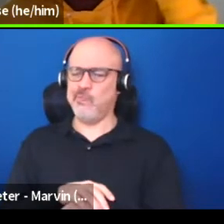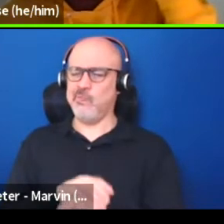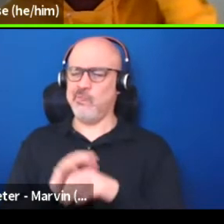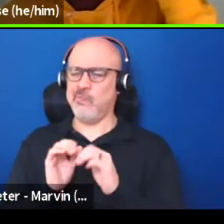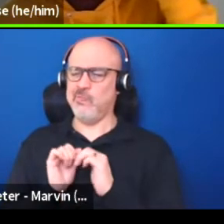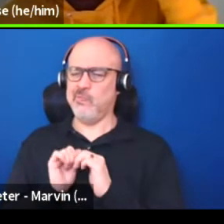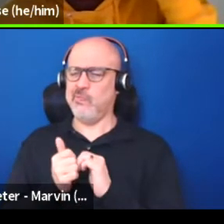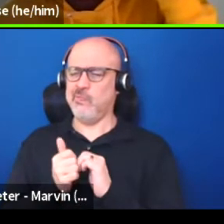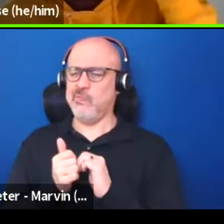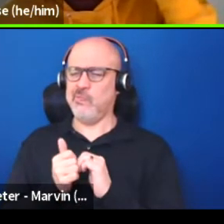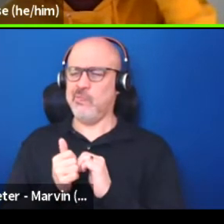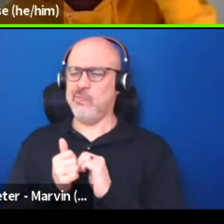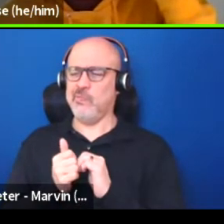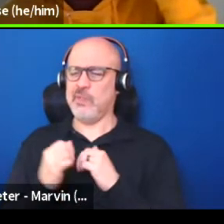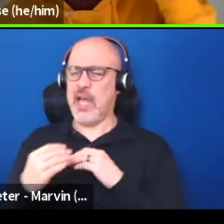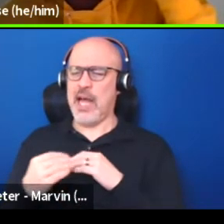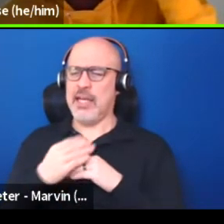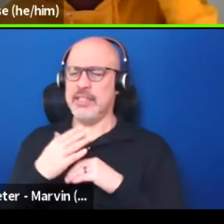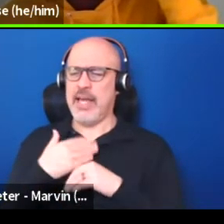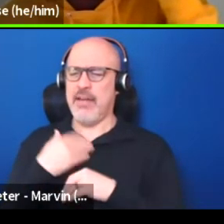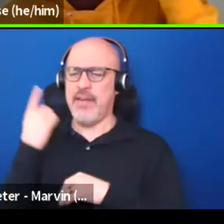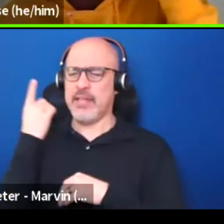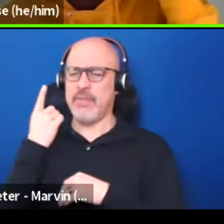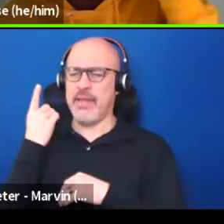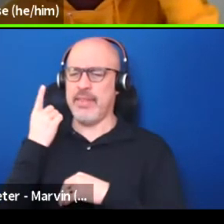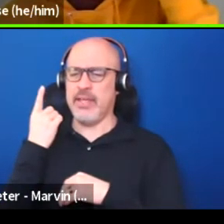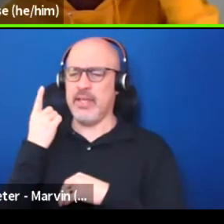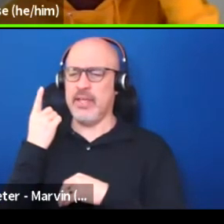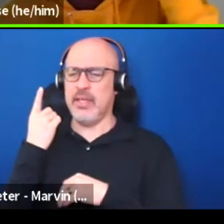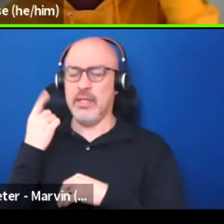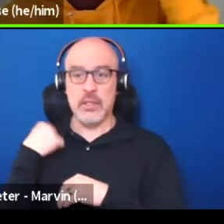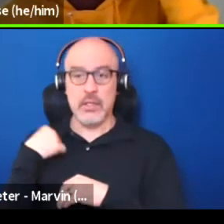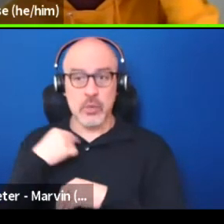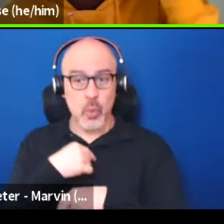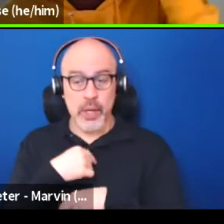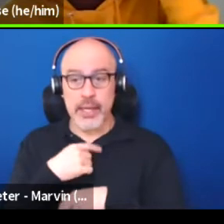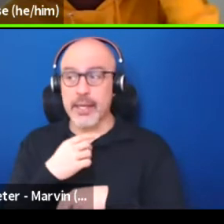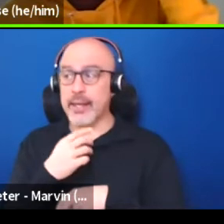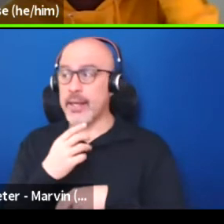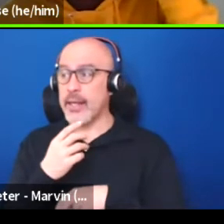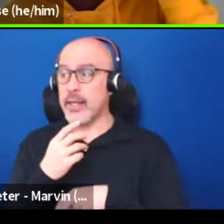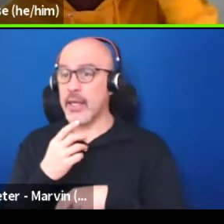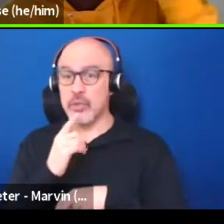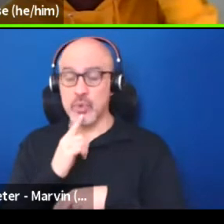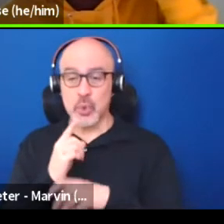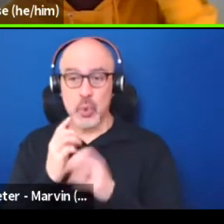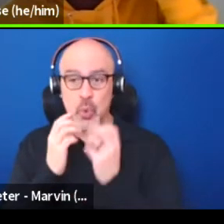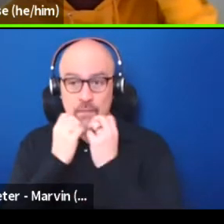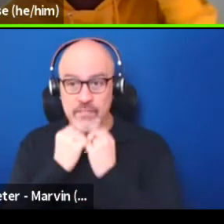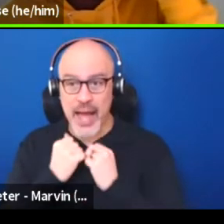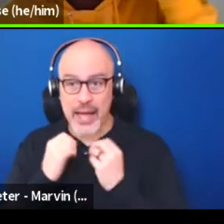affect the way we think. How does the fact that we value these numbers or how many people showed up to this show,